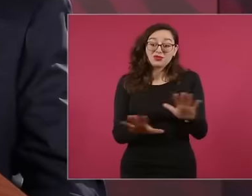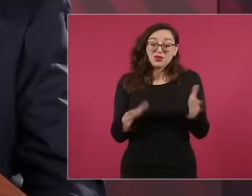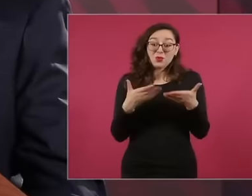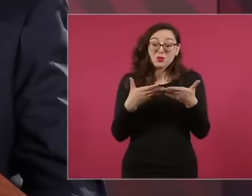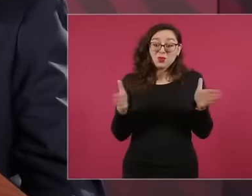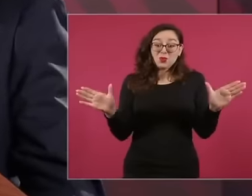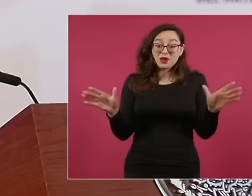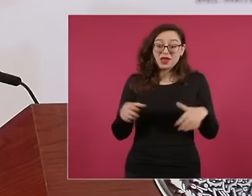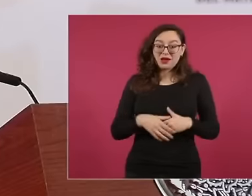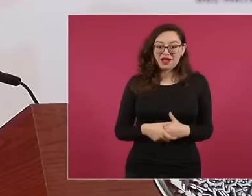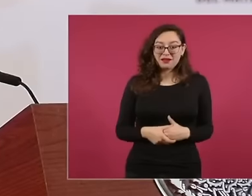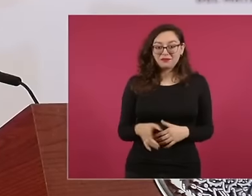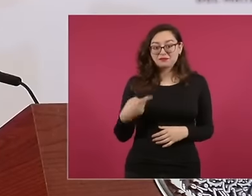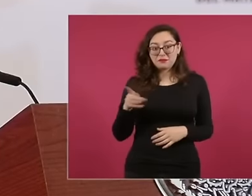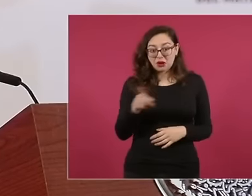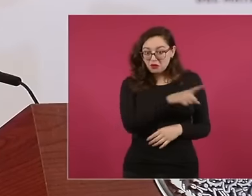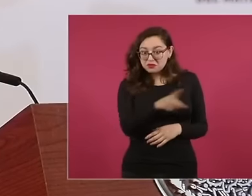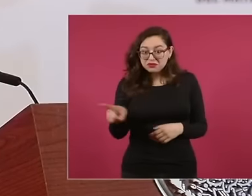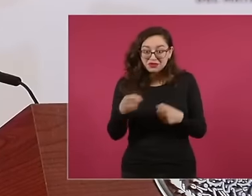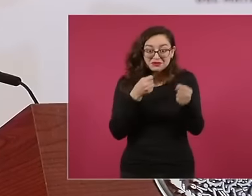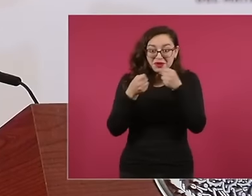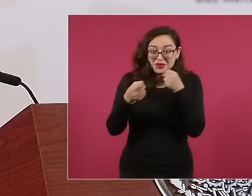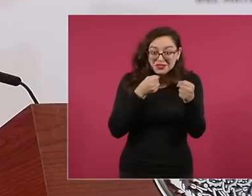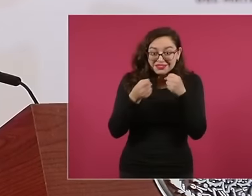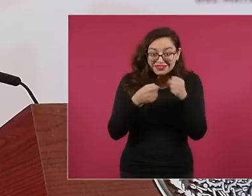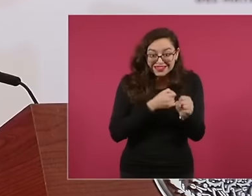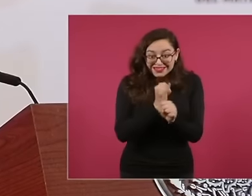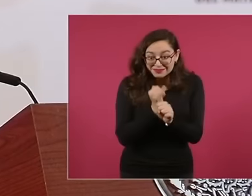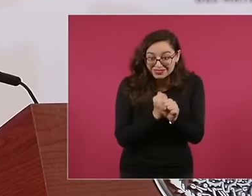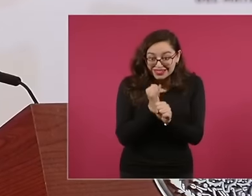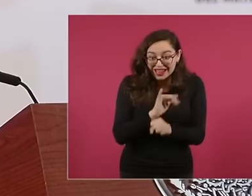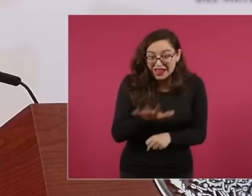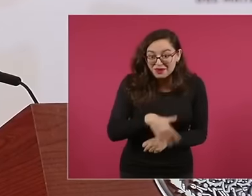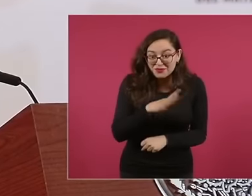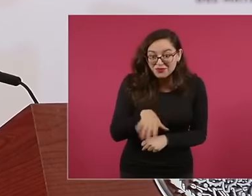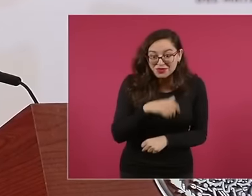looking for it. So we are going to give it a